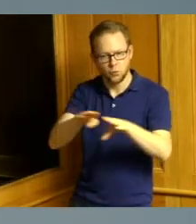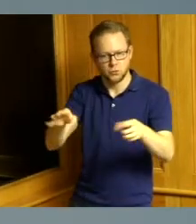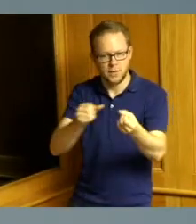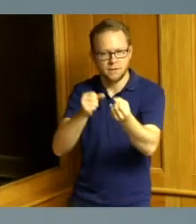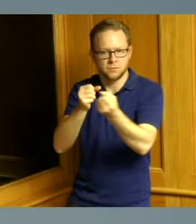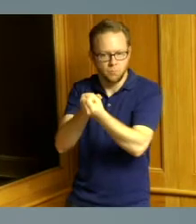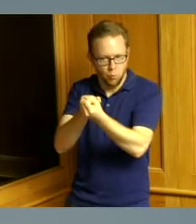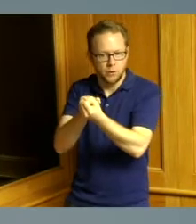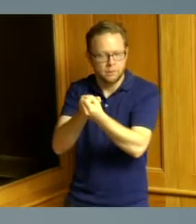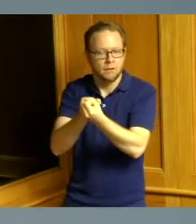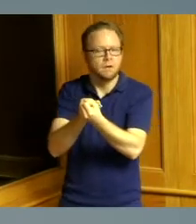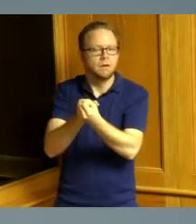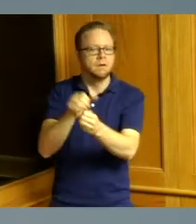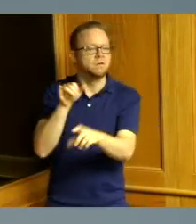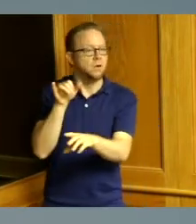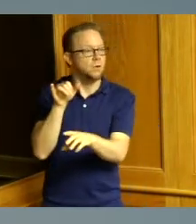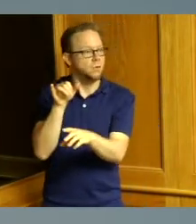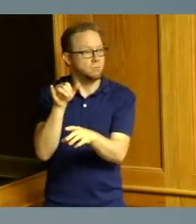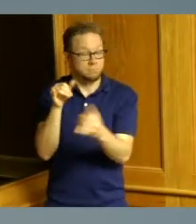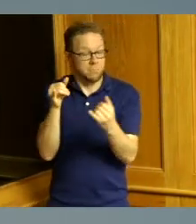through the process one of the things that has stood out to me is just